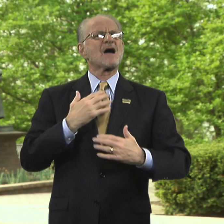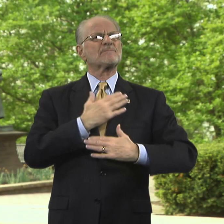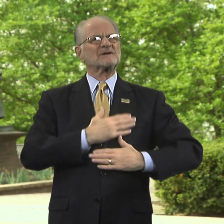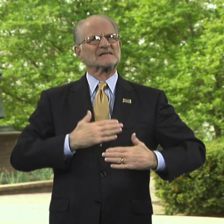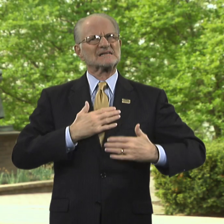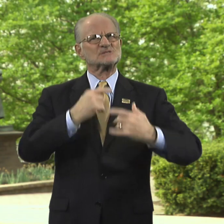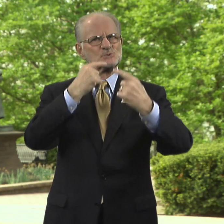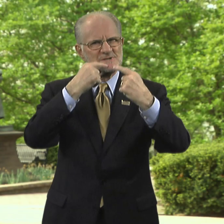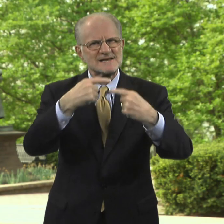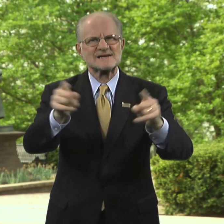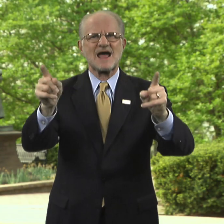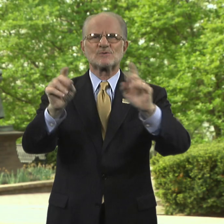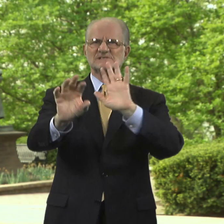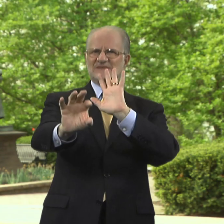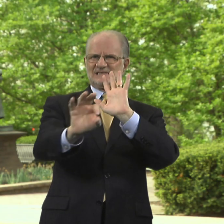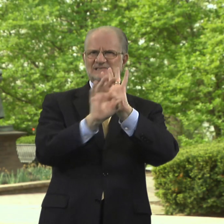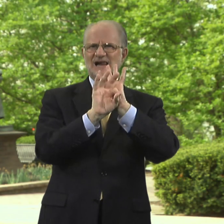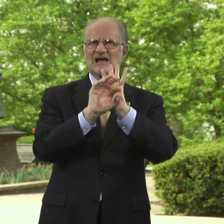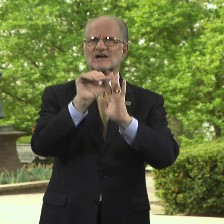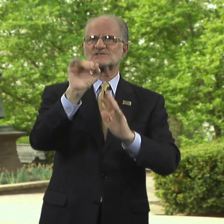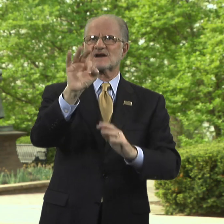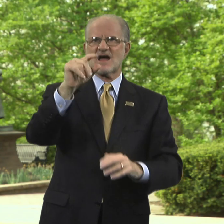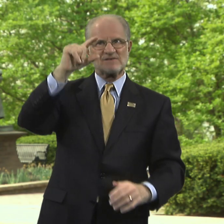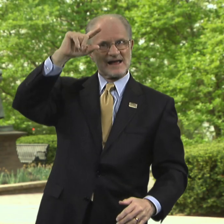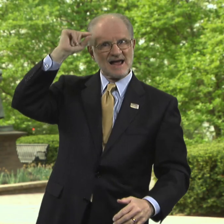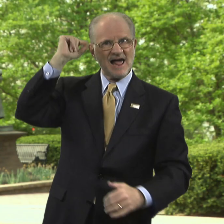I'm pleased to announce the selection